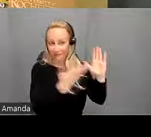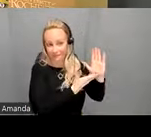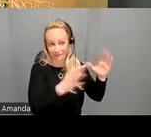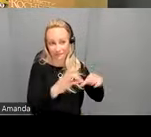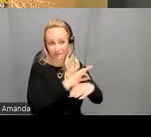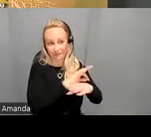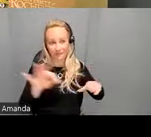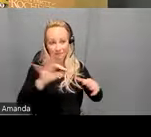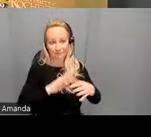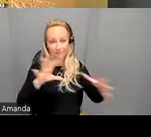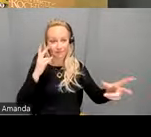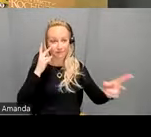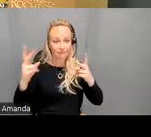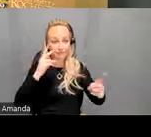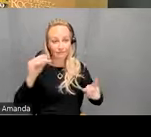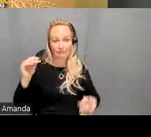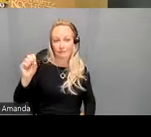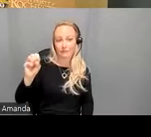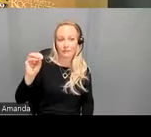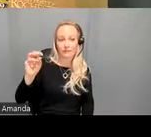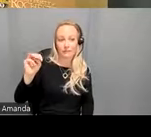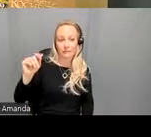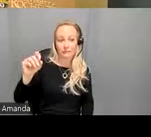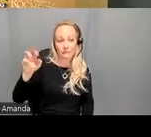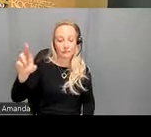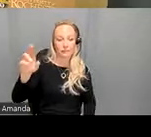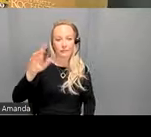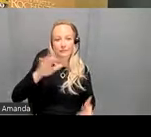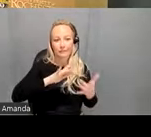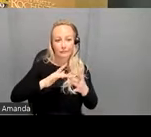visual semat motor networks yields a simple and robust biomarker for psychosis so this